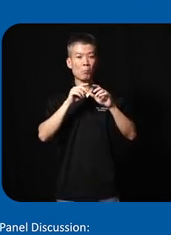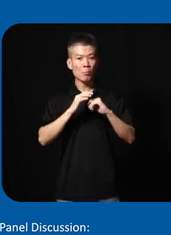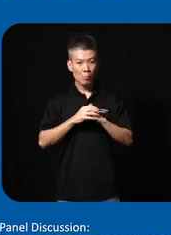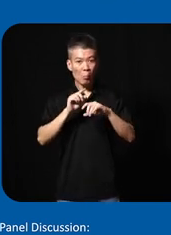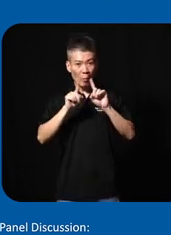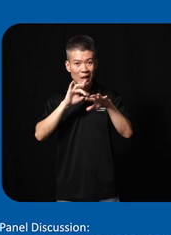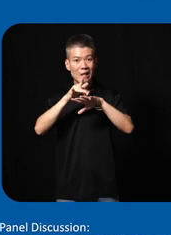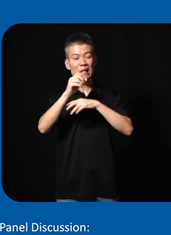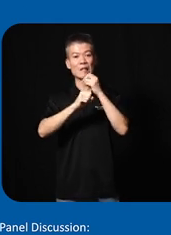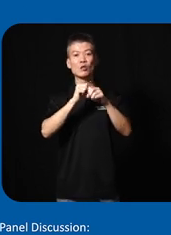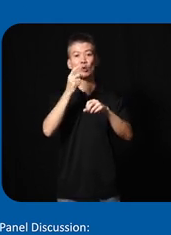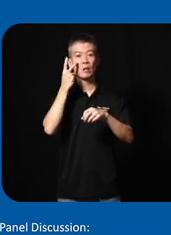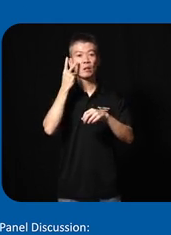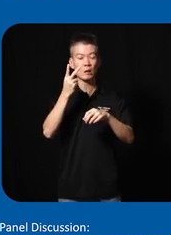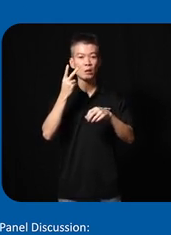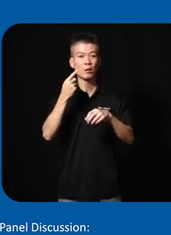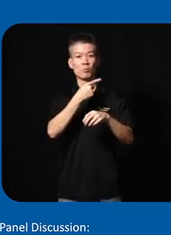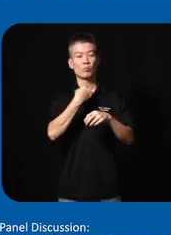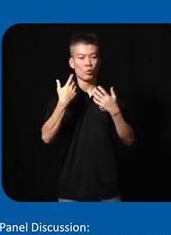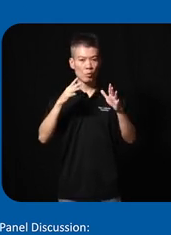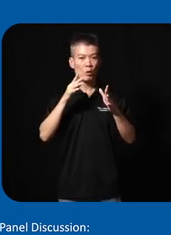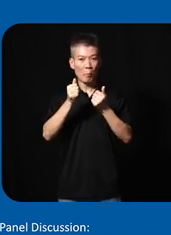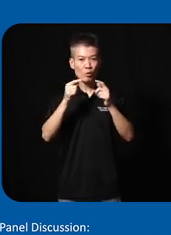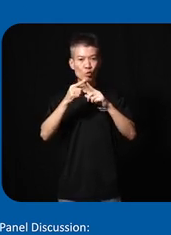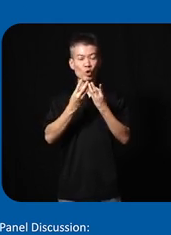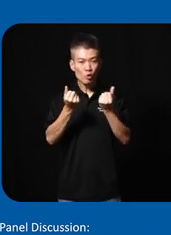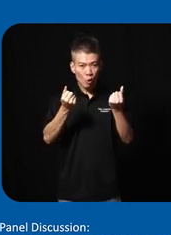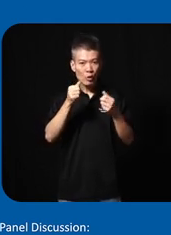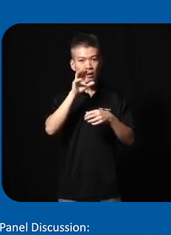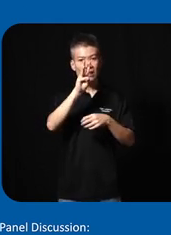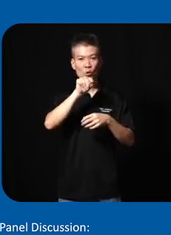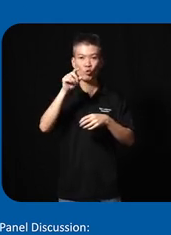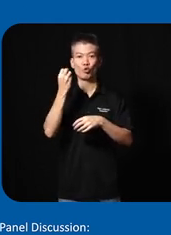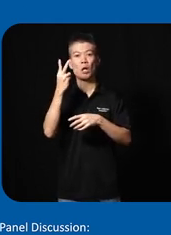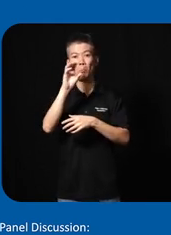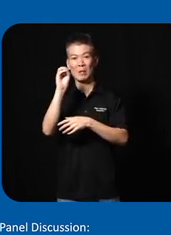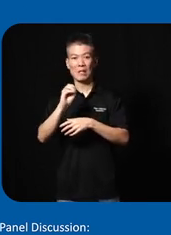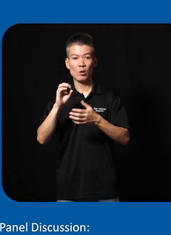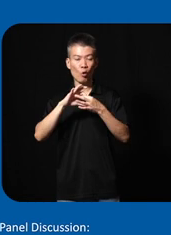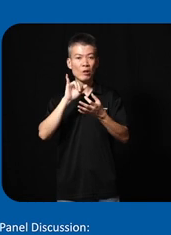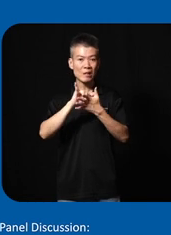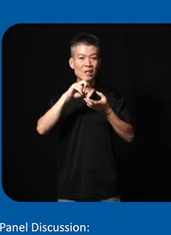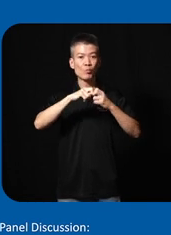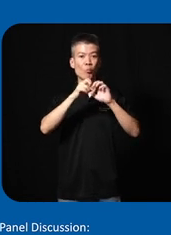the early years you can see we've only managed to solve 6 to 12% of the problem statements that we